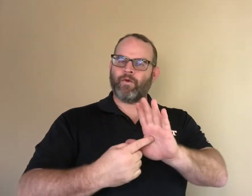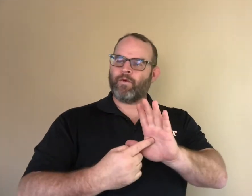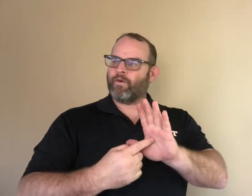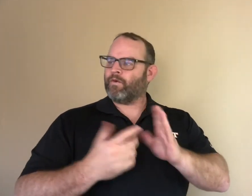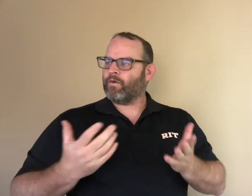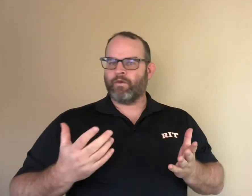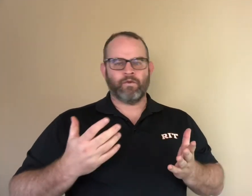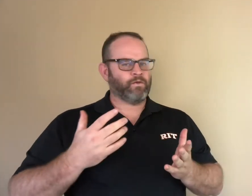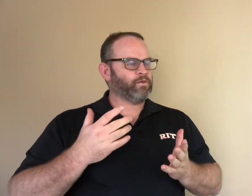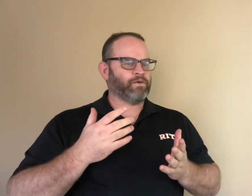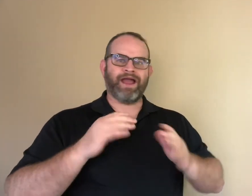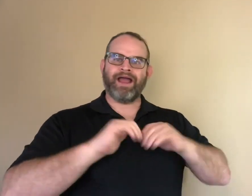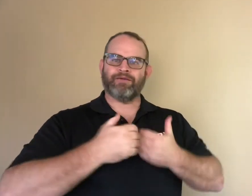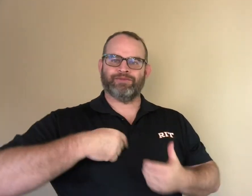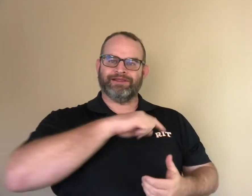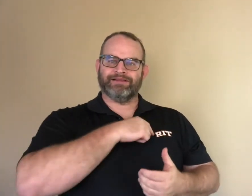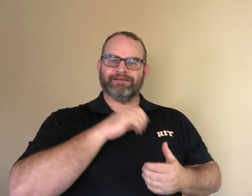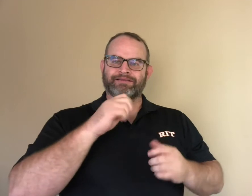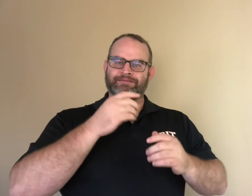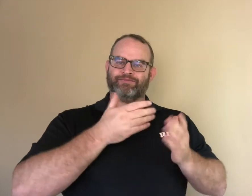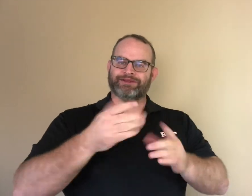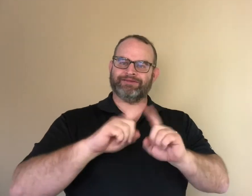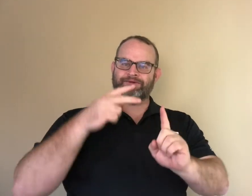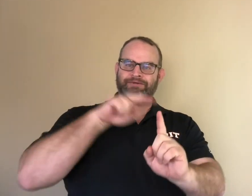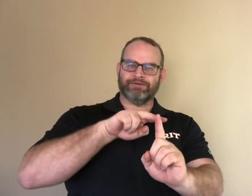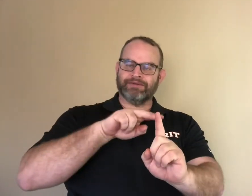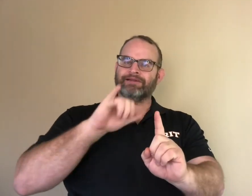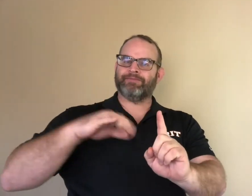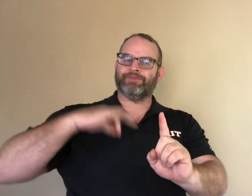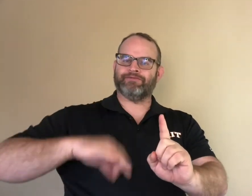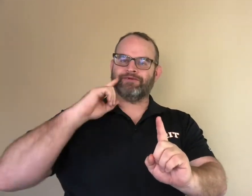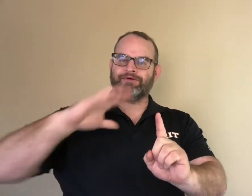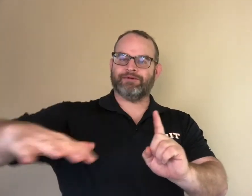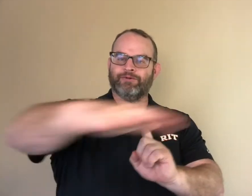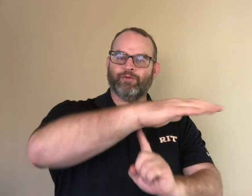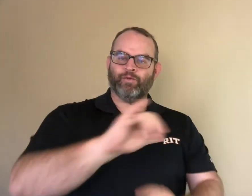Deaf contributions to society often benefit the larger population.